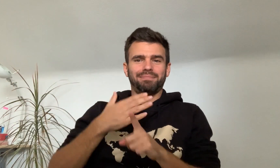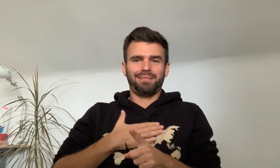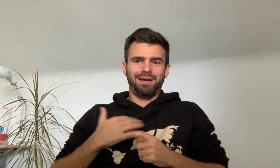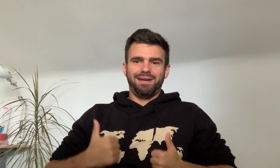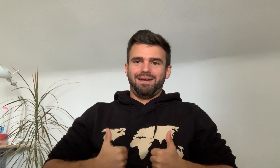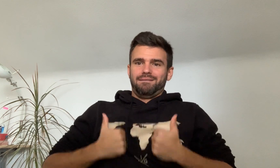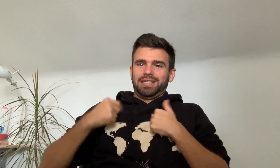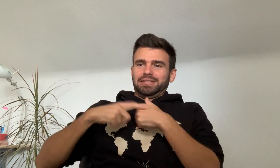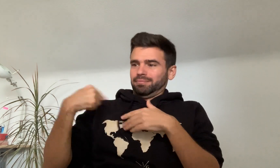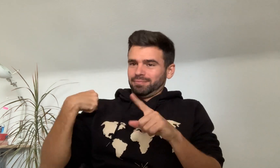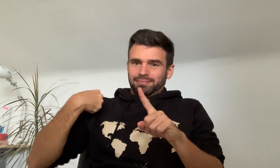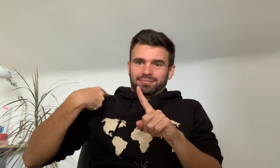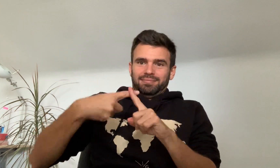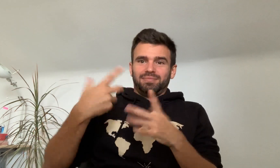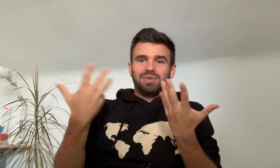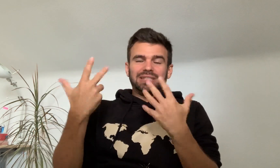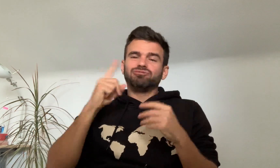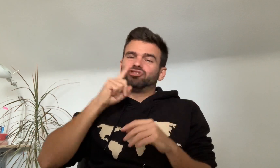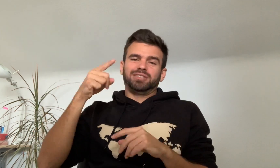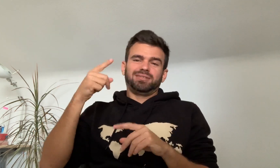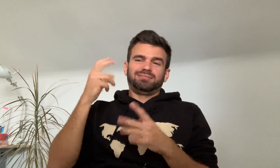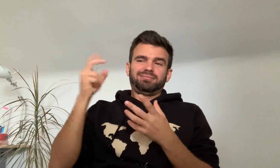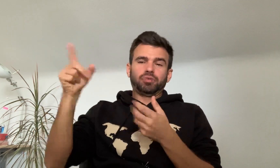How did that impact my life?